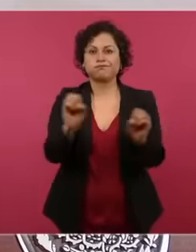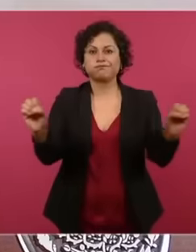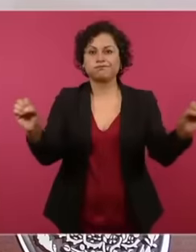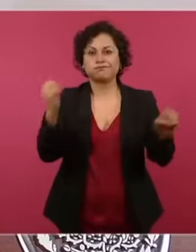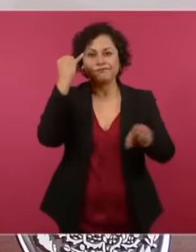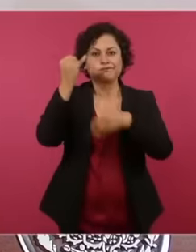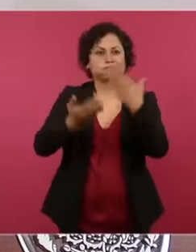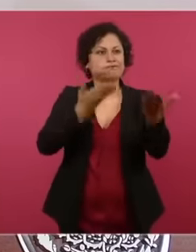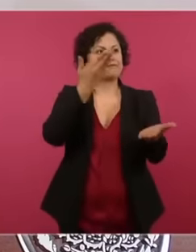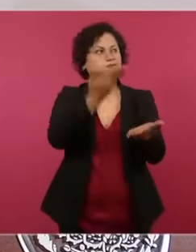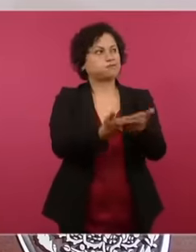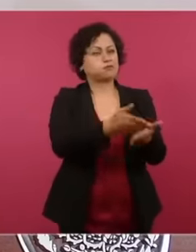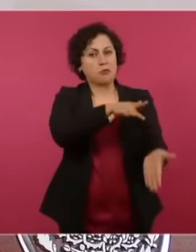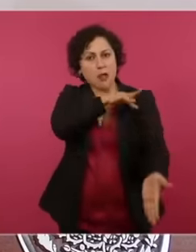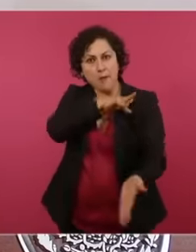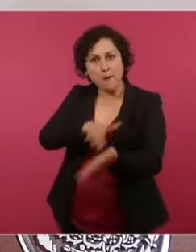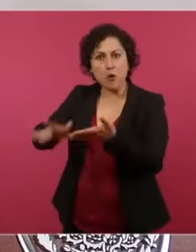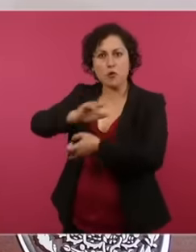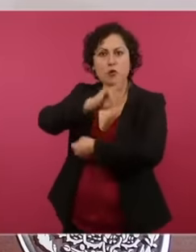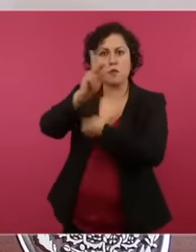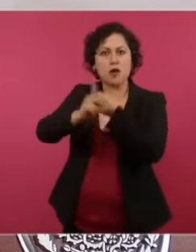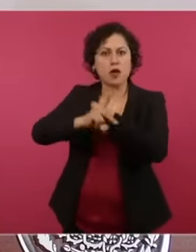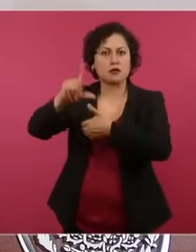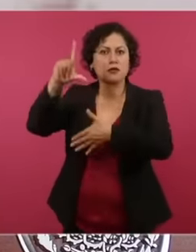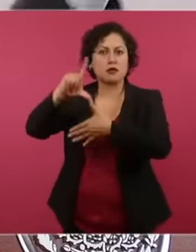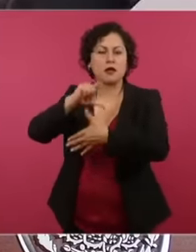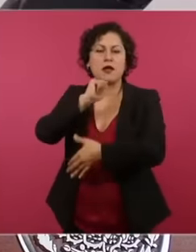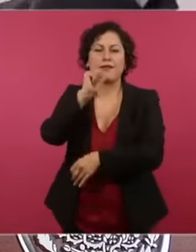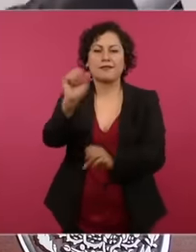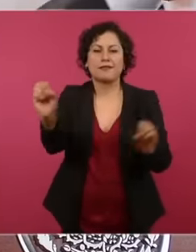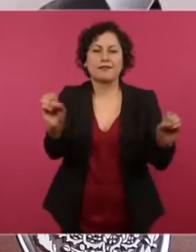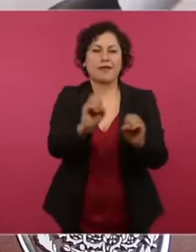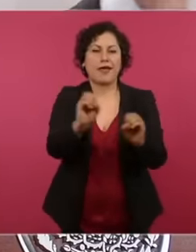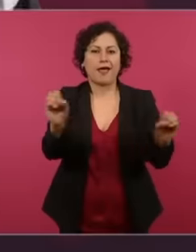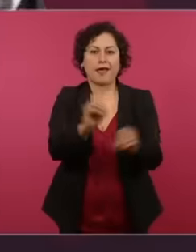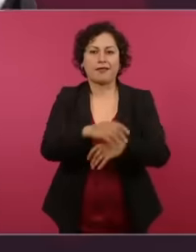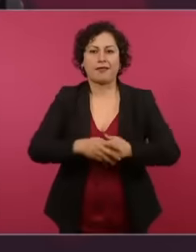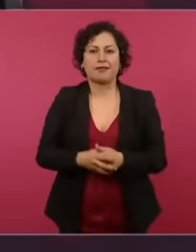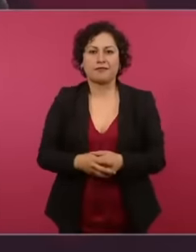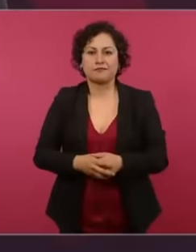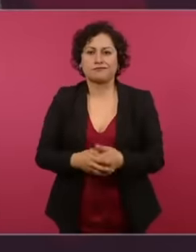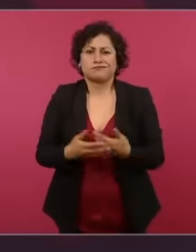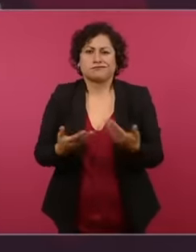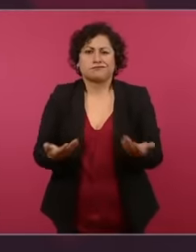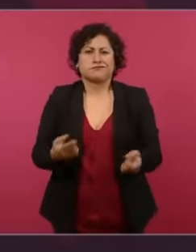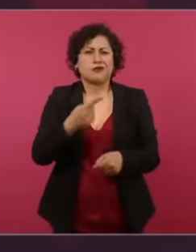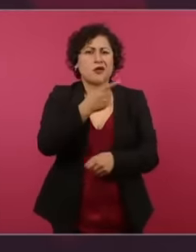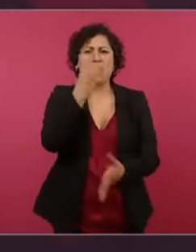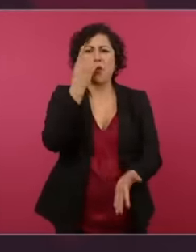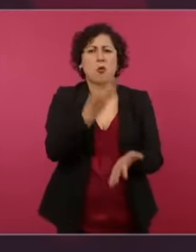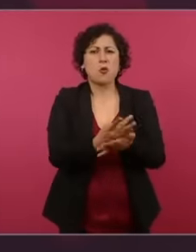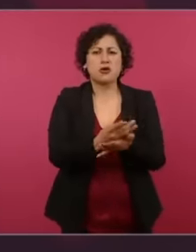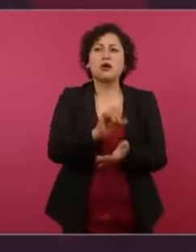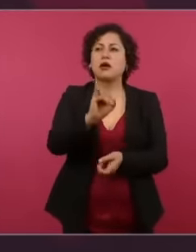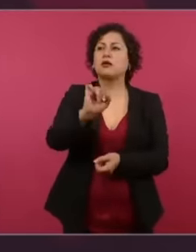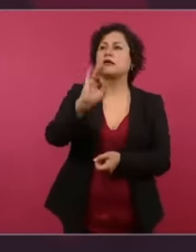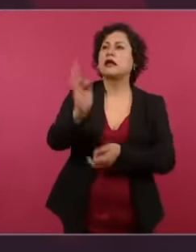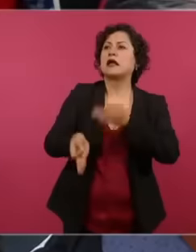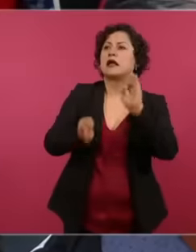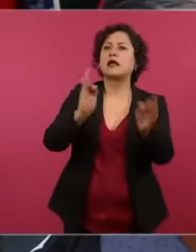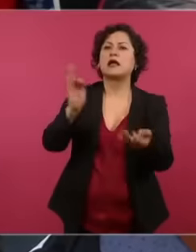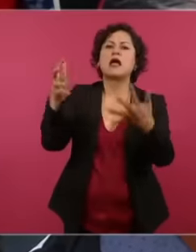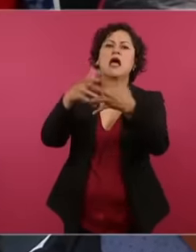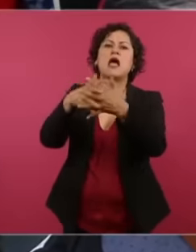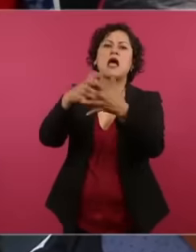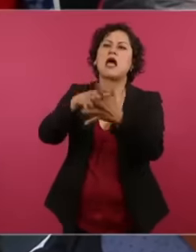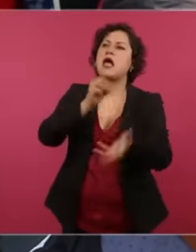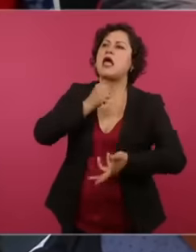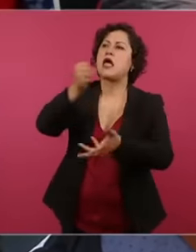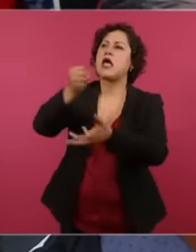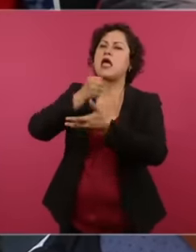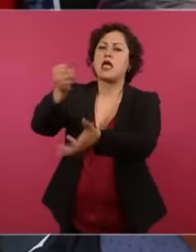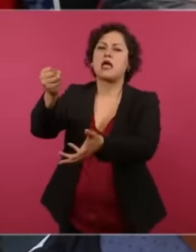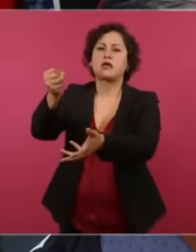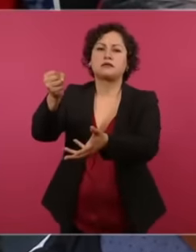support, all the cooperation has had to do with the military but not with